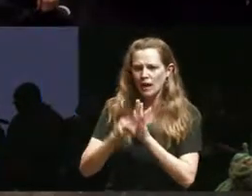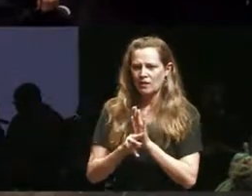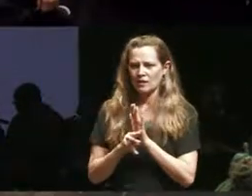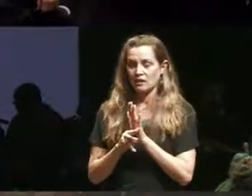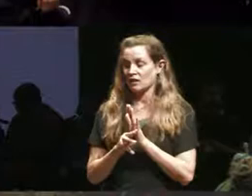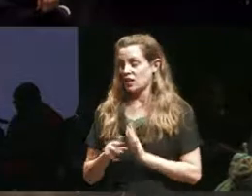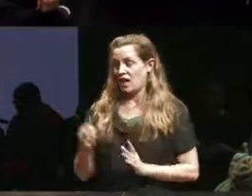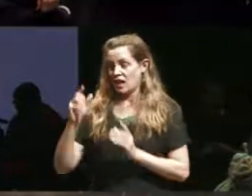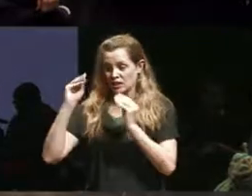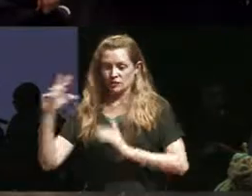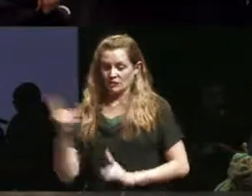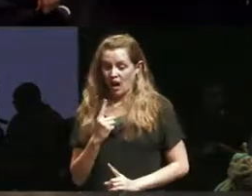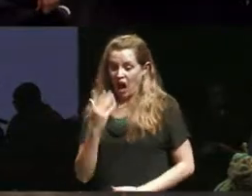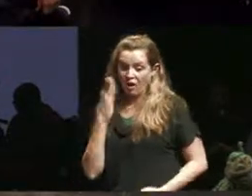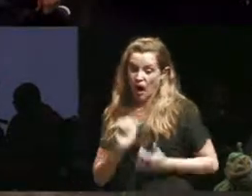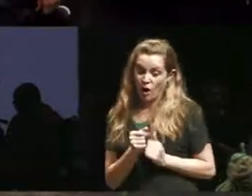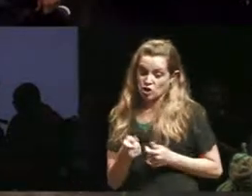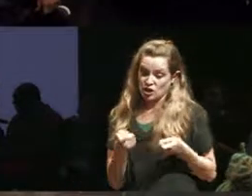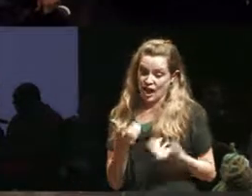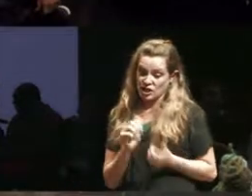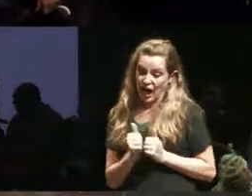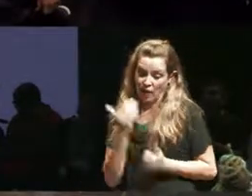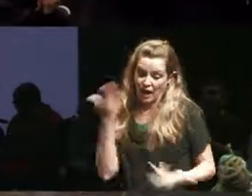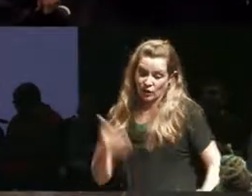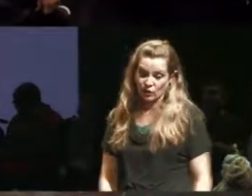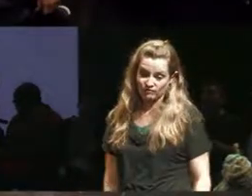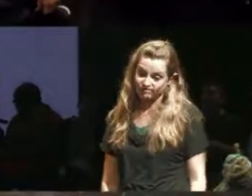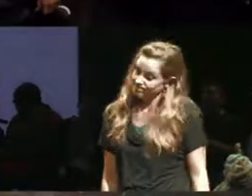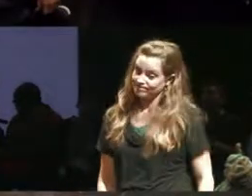you're gonna manage out there today okay I was like really yeah and I was like